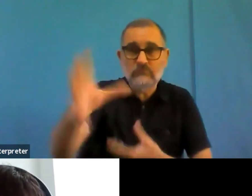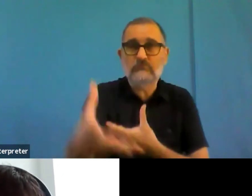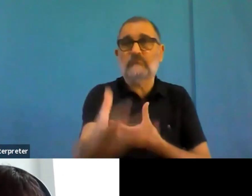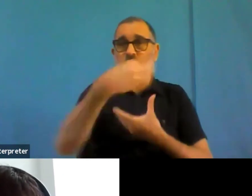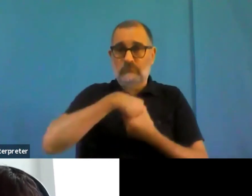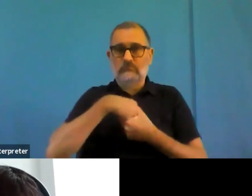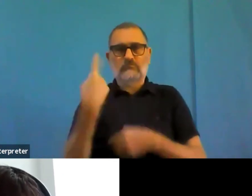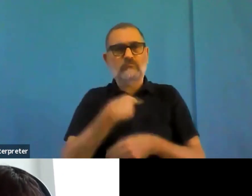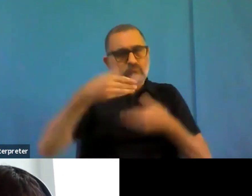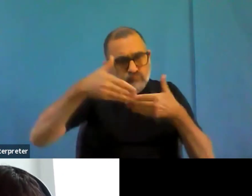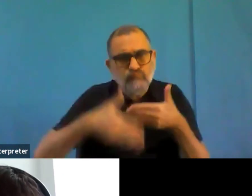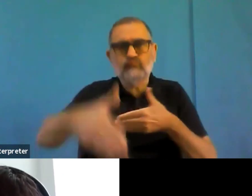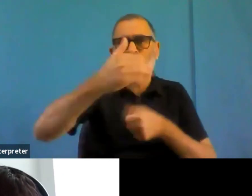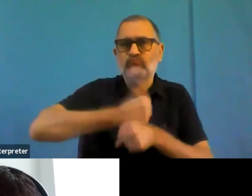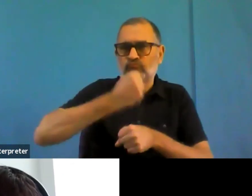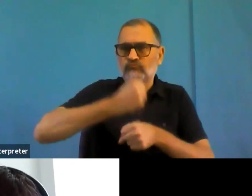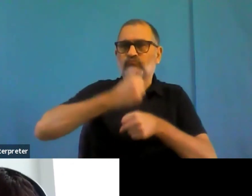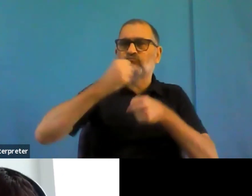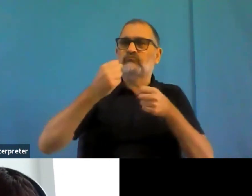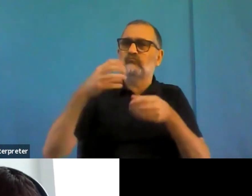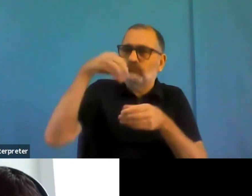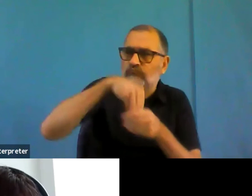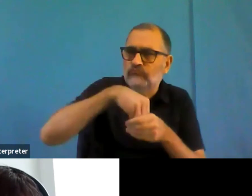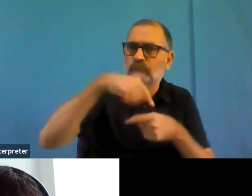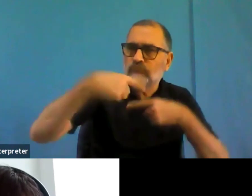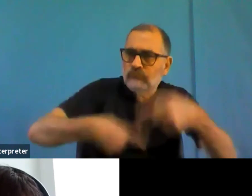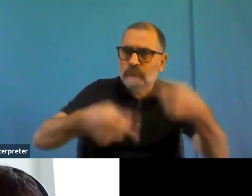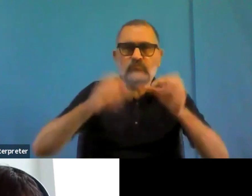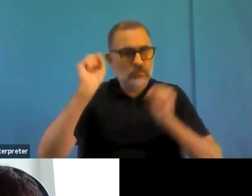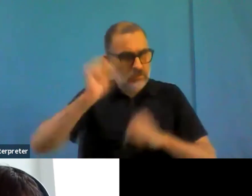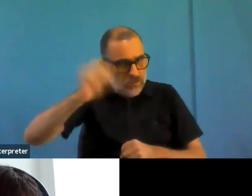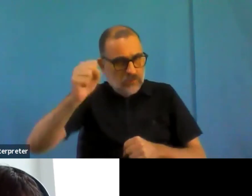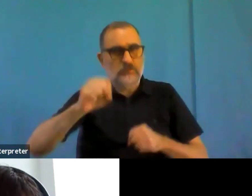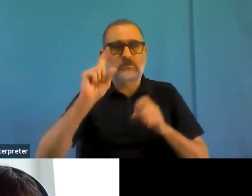take all take note of all your recommendations and everything we have discussed today.